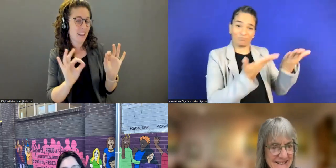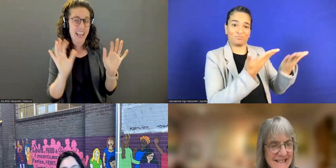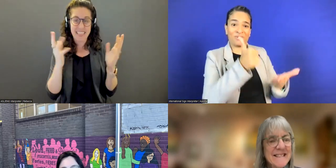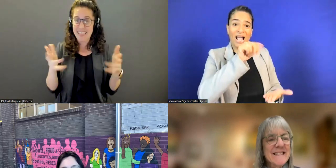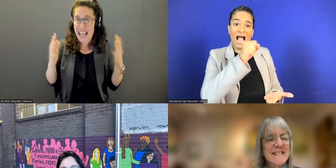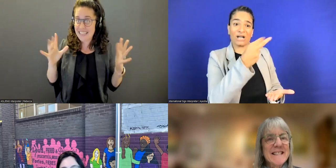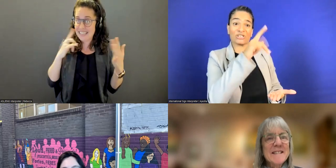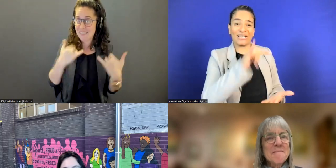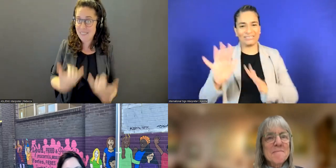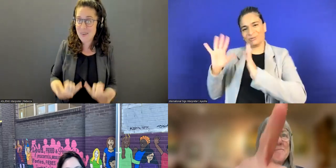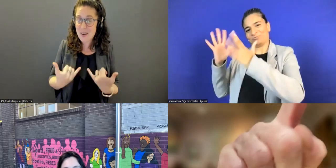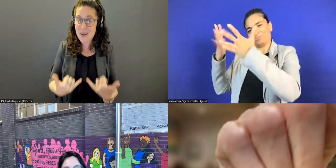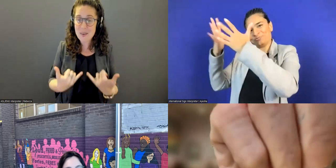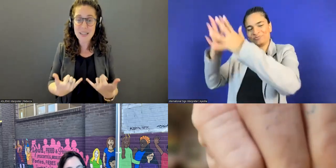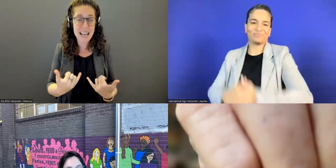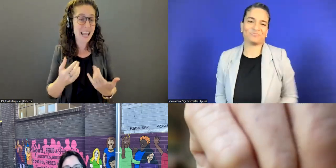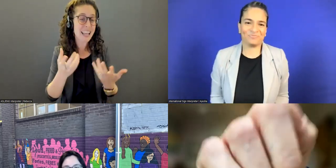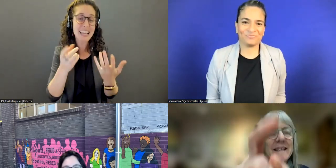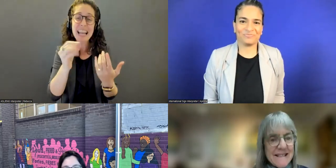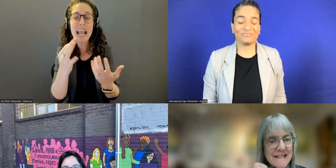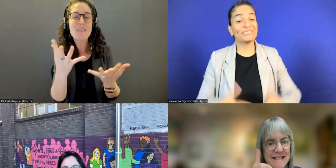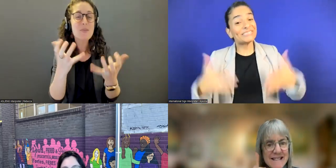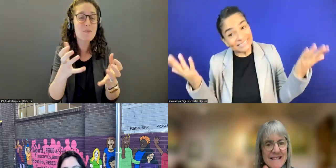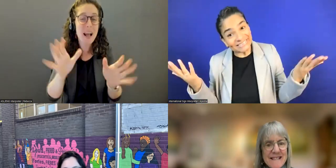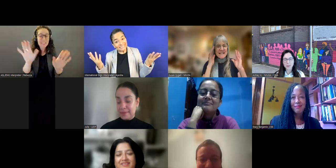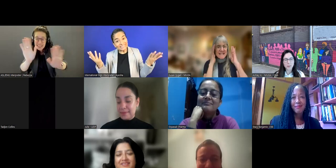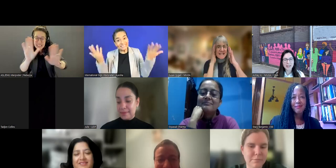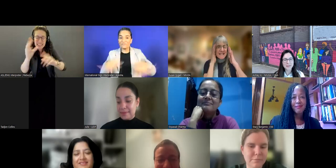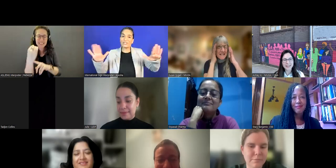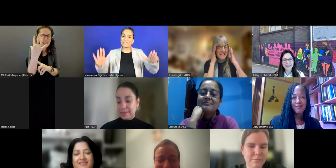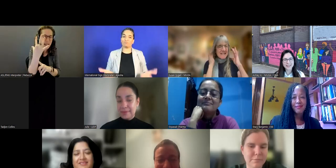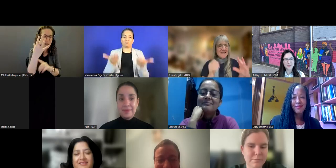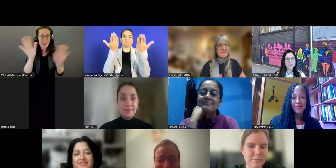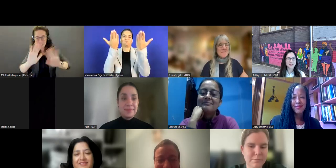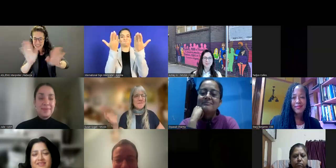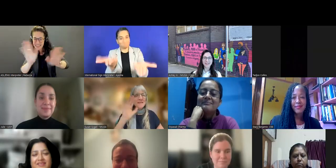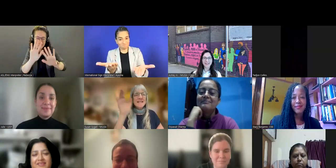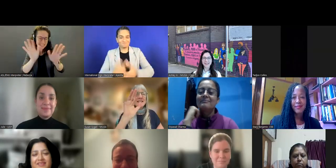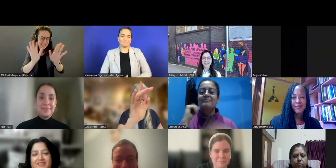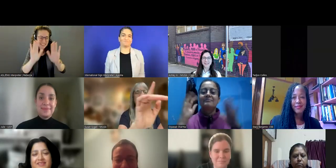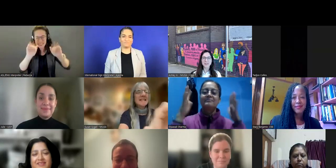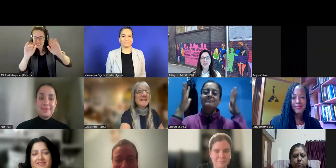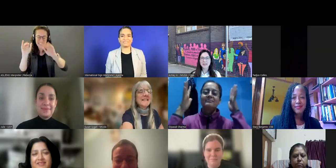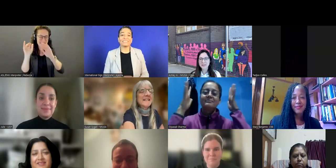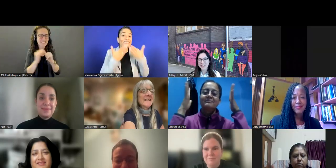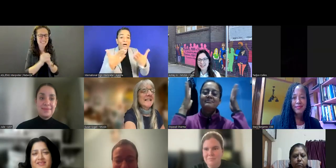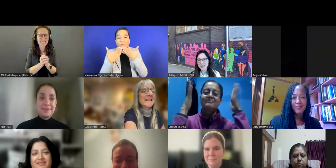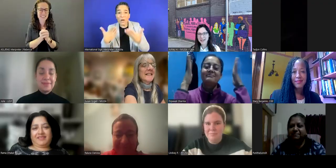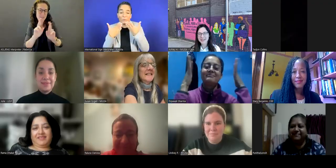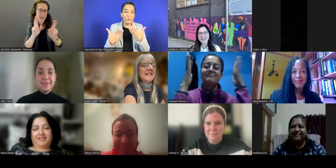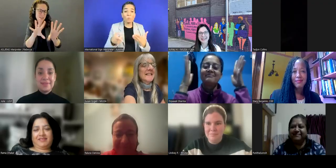If you would like to turn your cameras on so we can waive as we depart from this time.